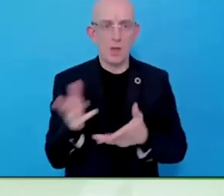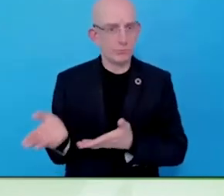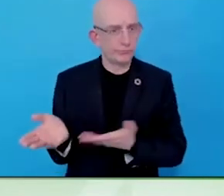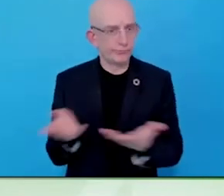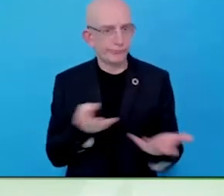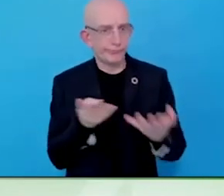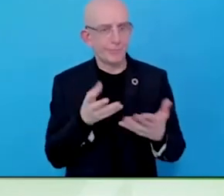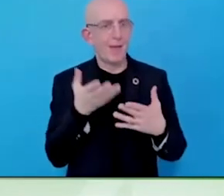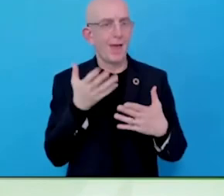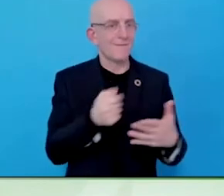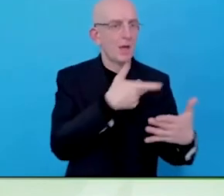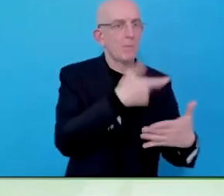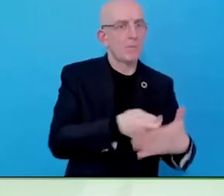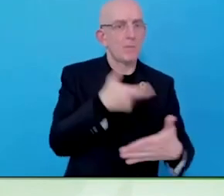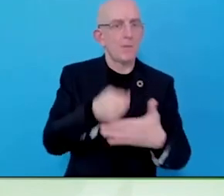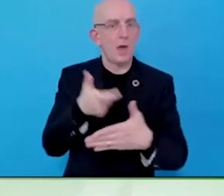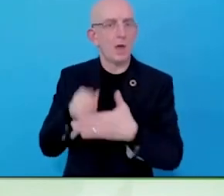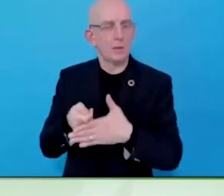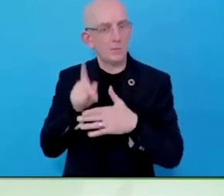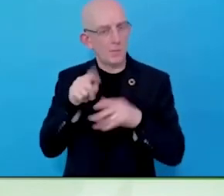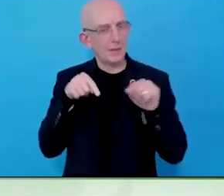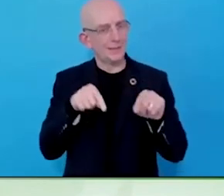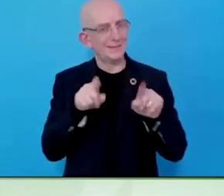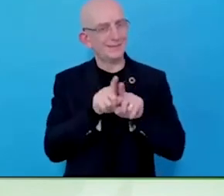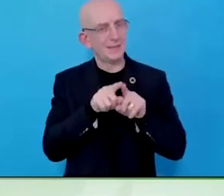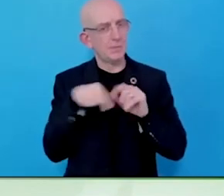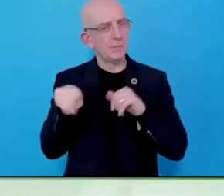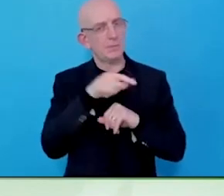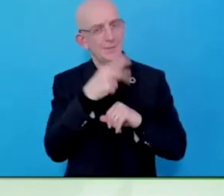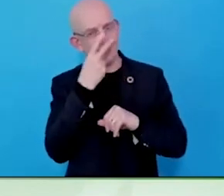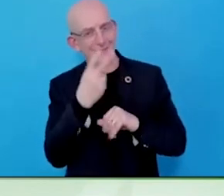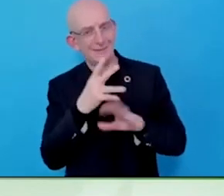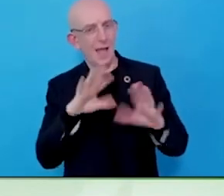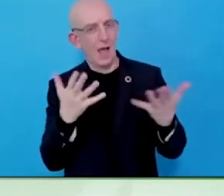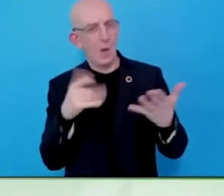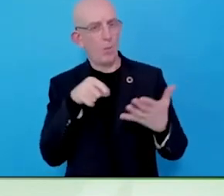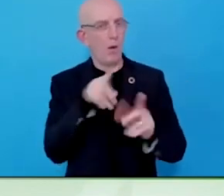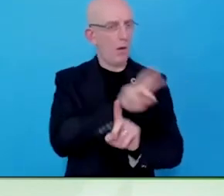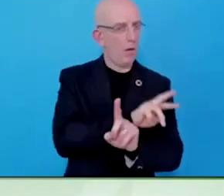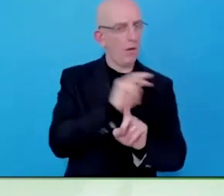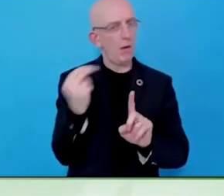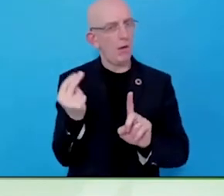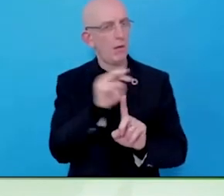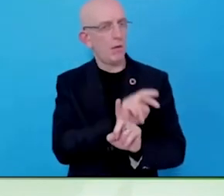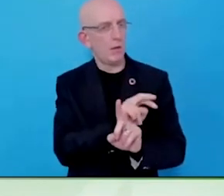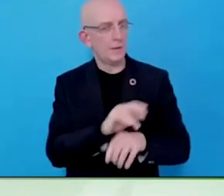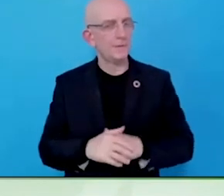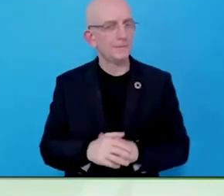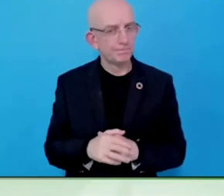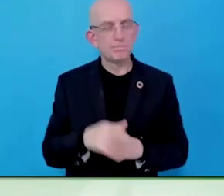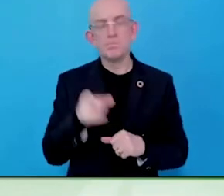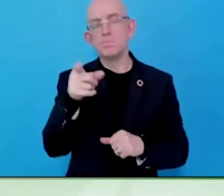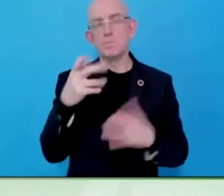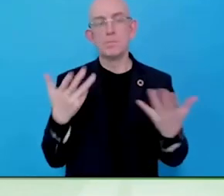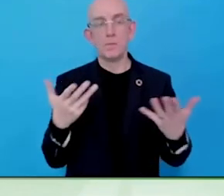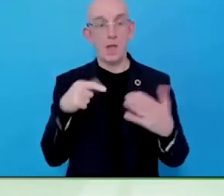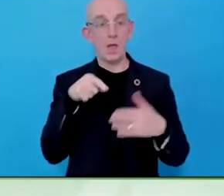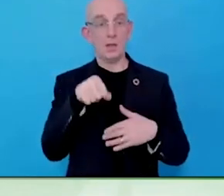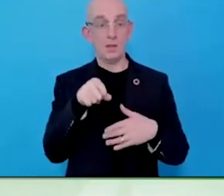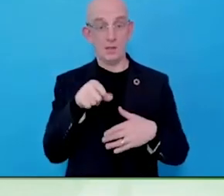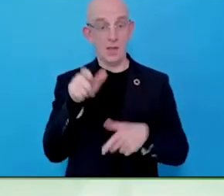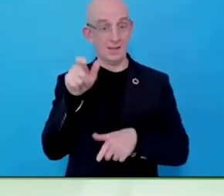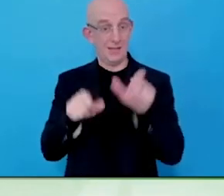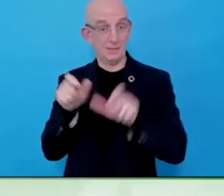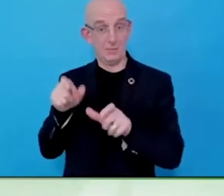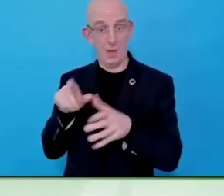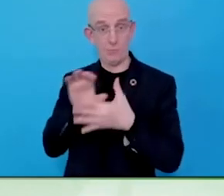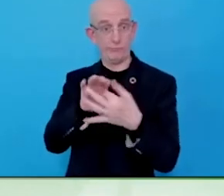There was that lovely story they started to get good applicants from